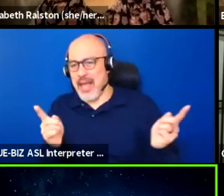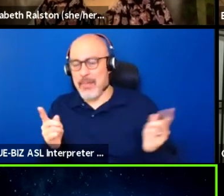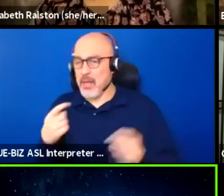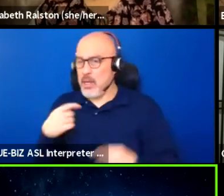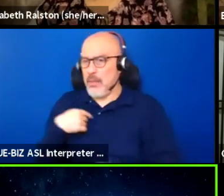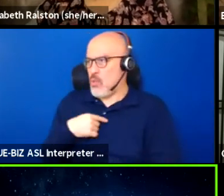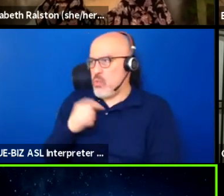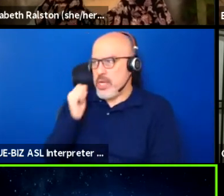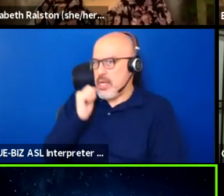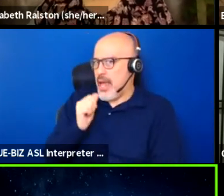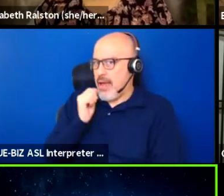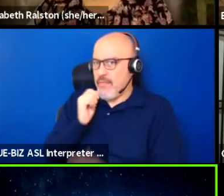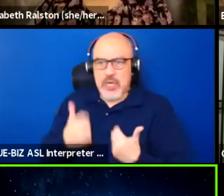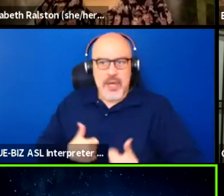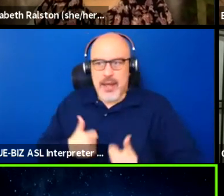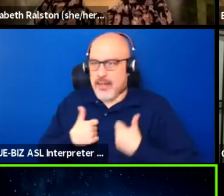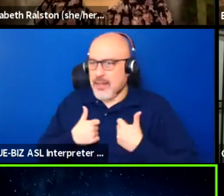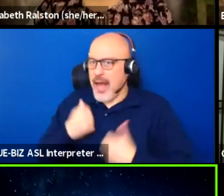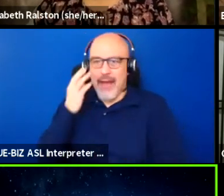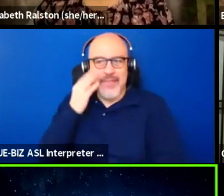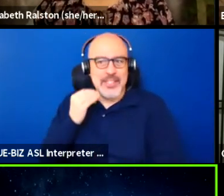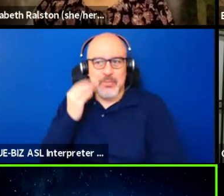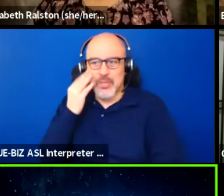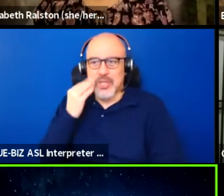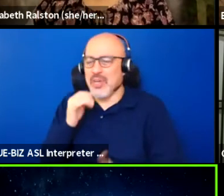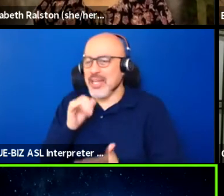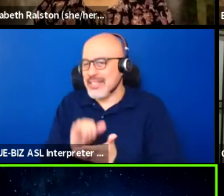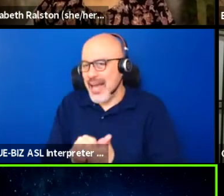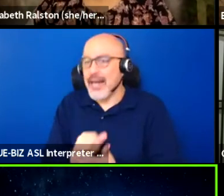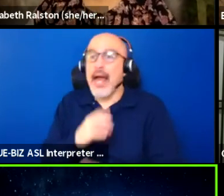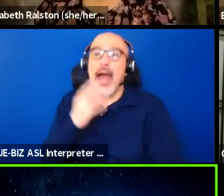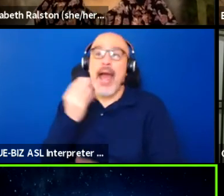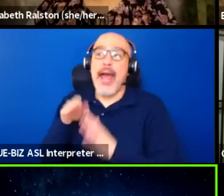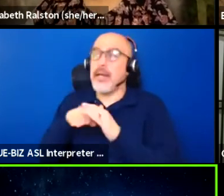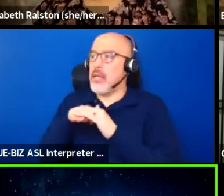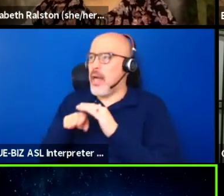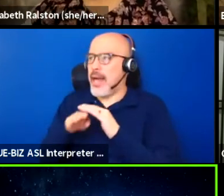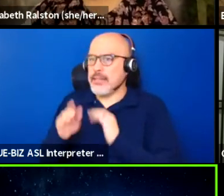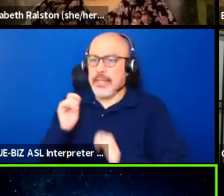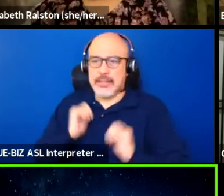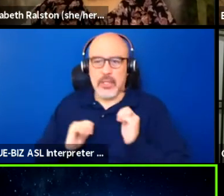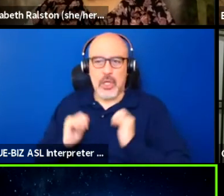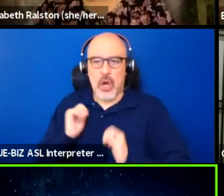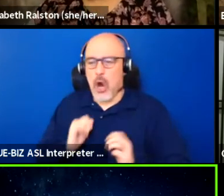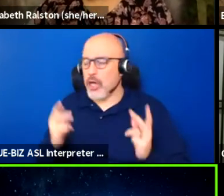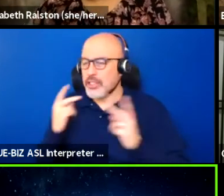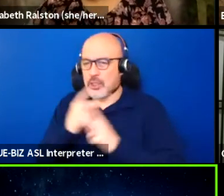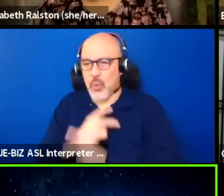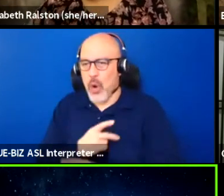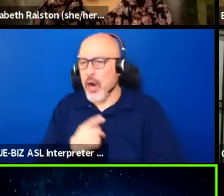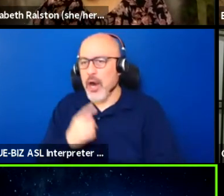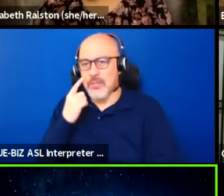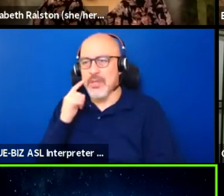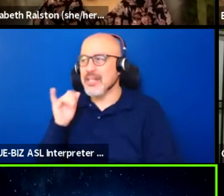let alone accessing the, you know, accessing the arts, because then it becomes, well, that's an arbitrary thing.